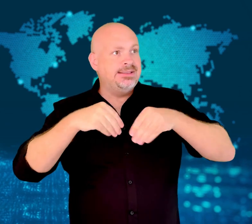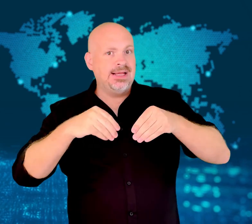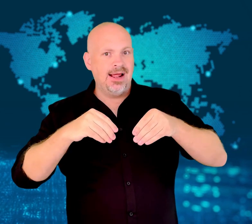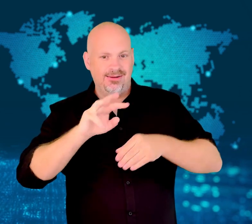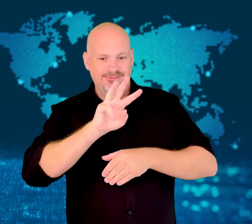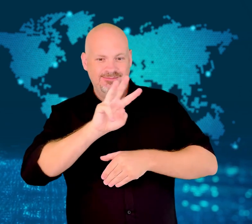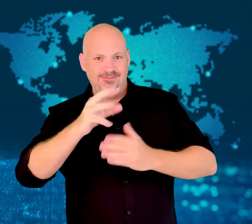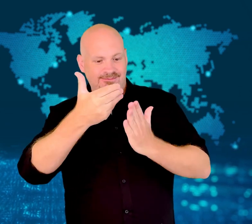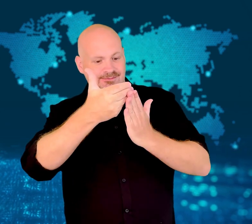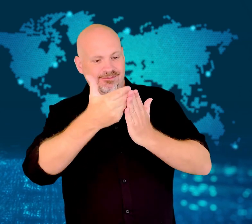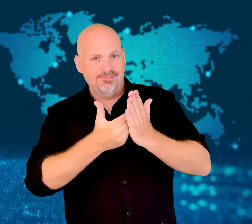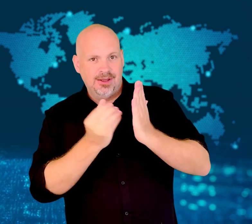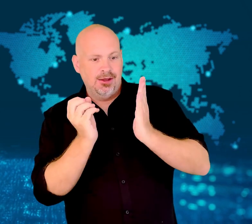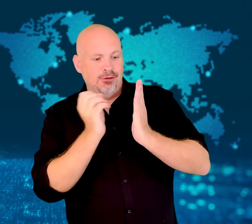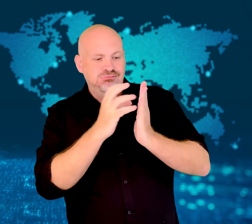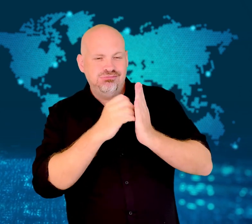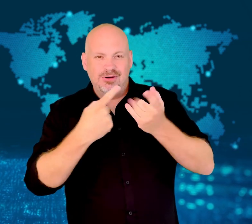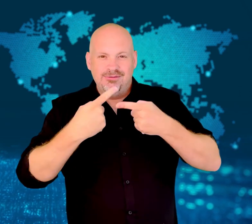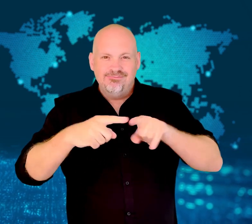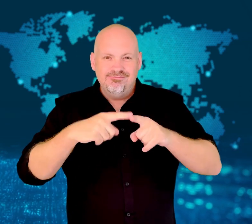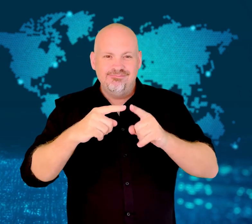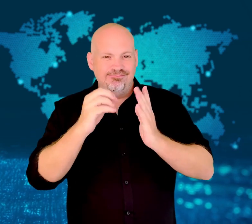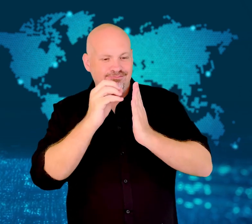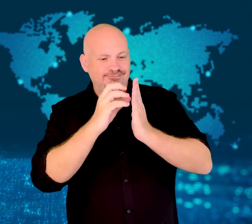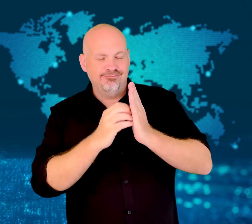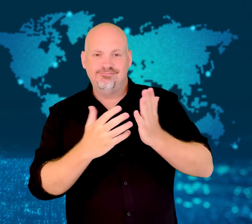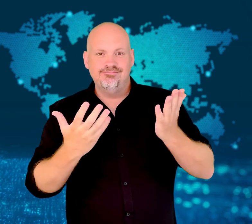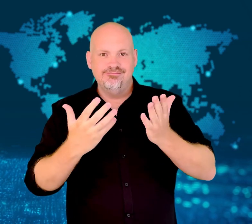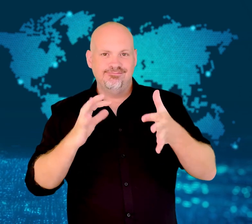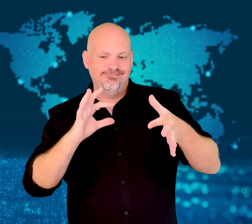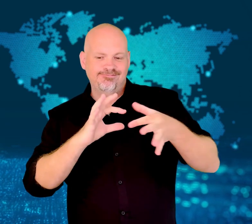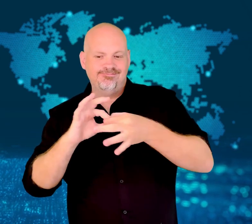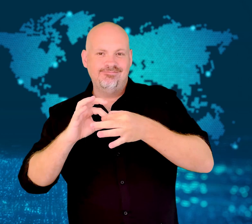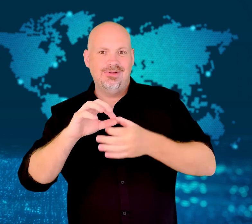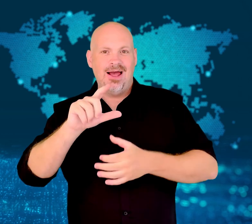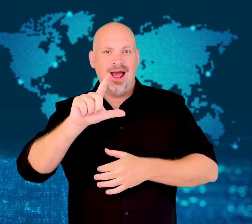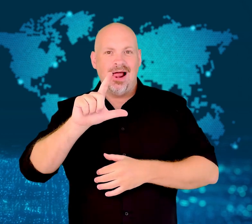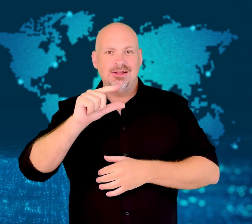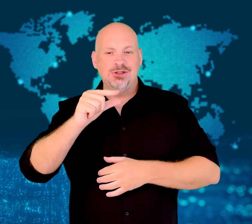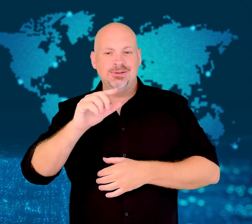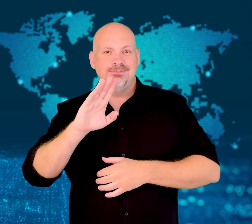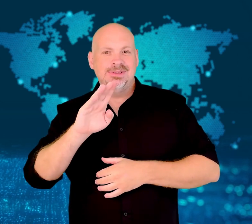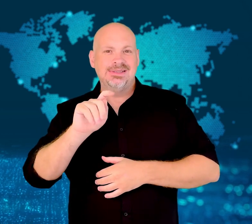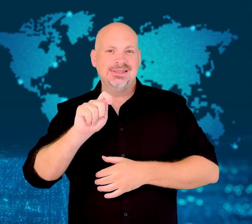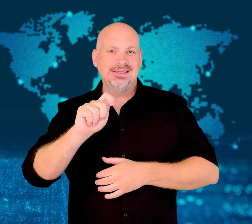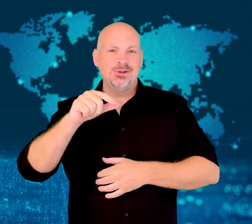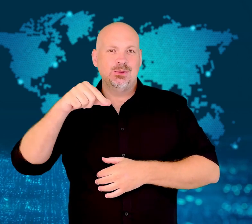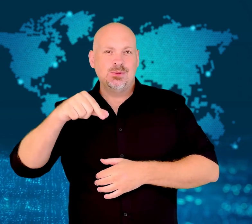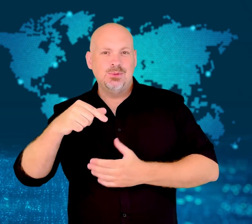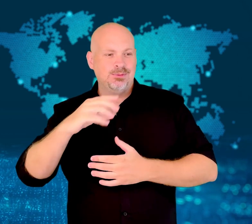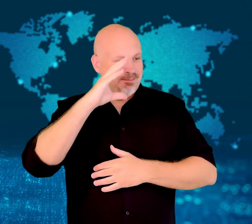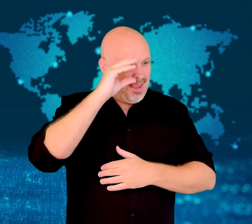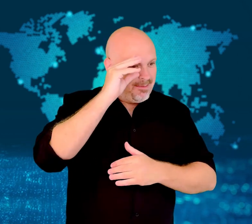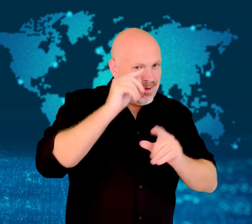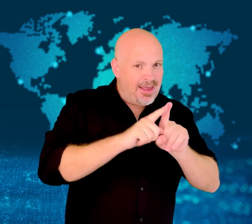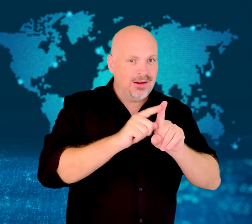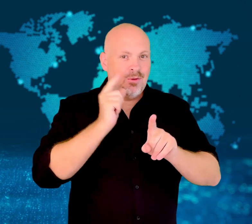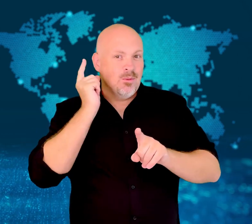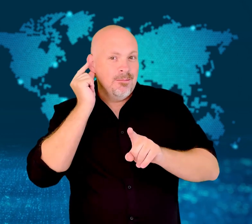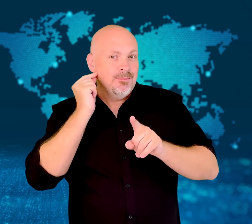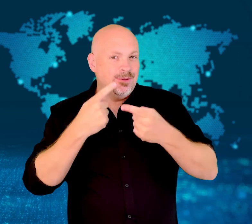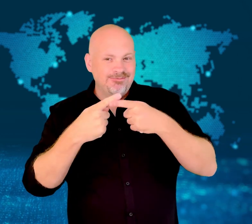to restrict its homosexuality-themed listings.